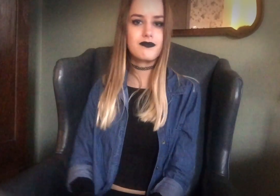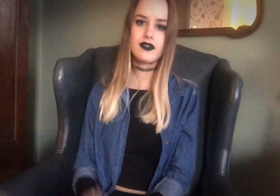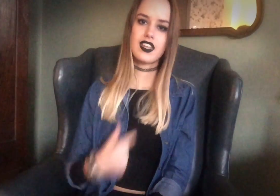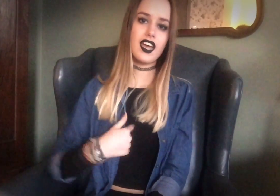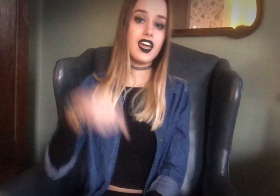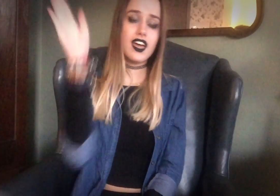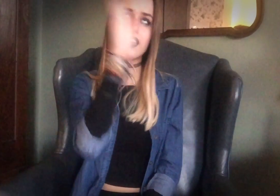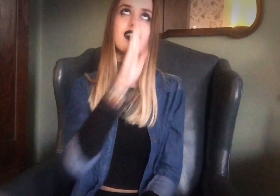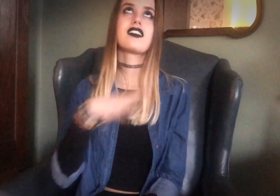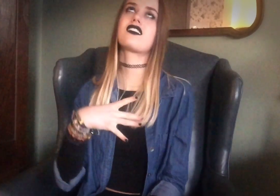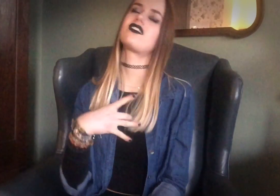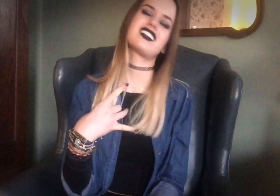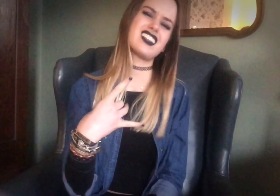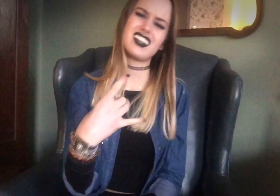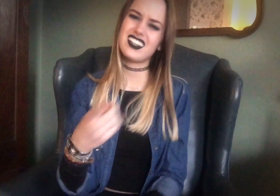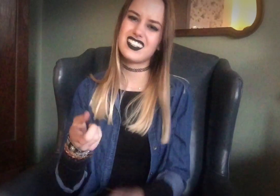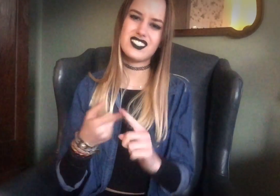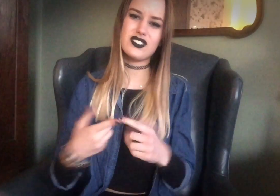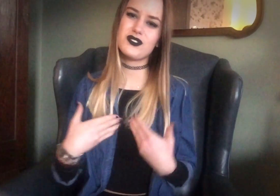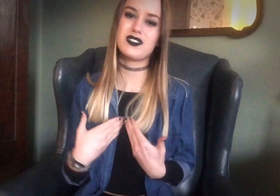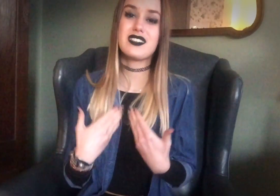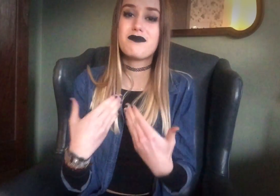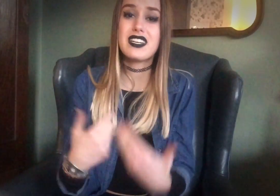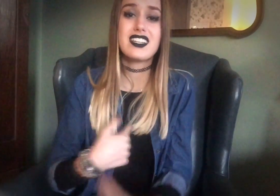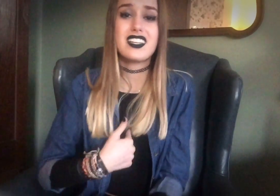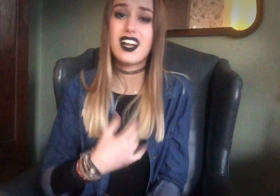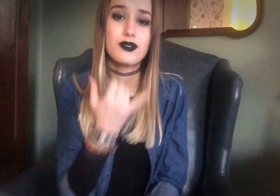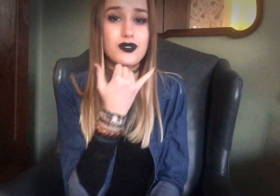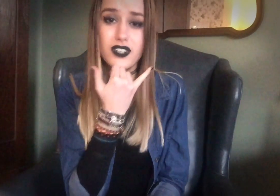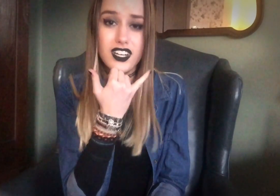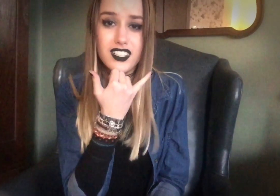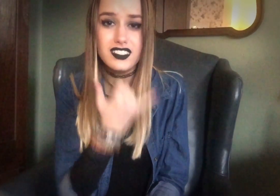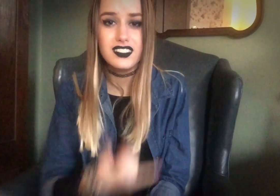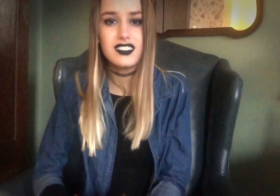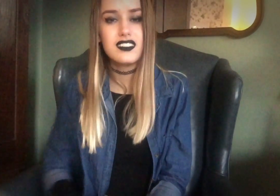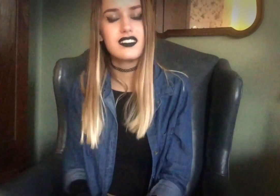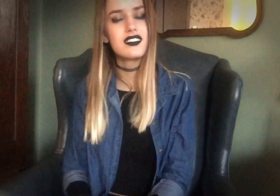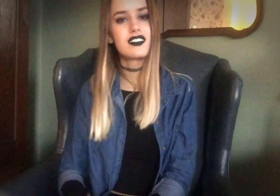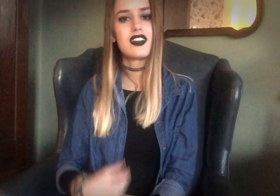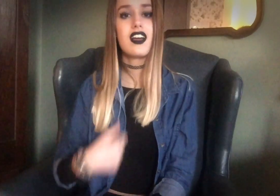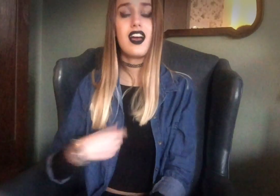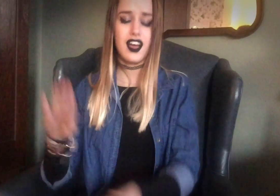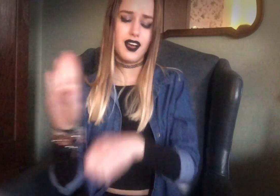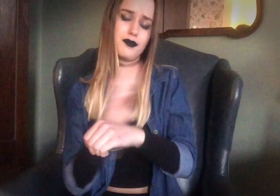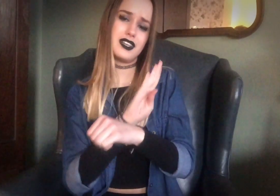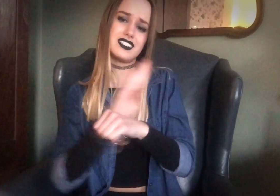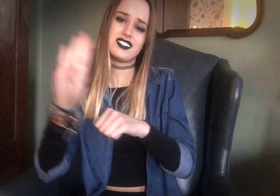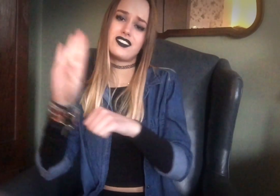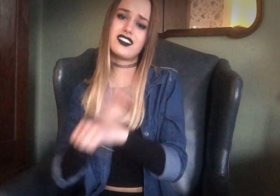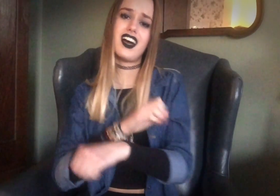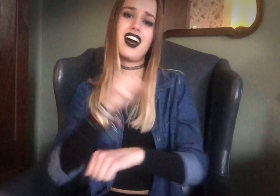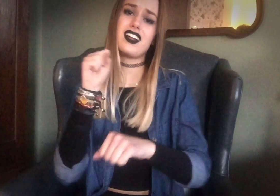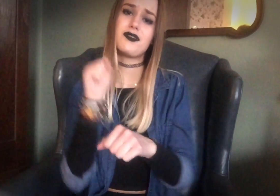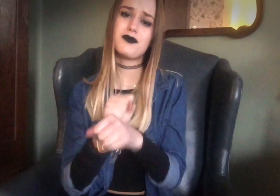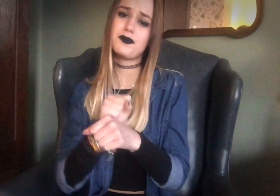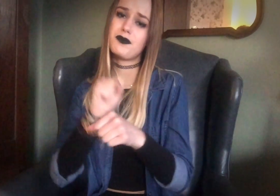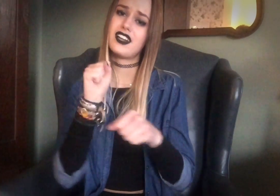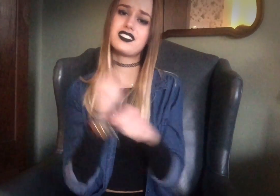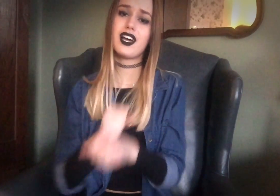And I never like to admit that I was wrong And I've been so caught up in my job,